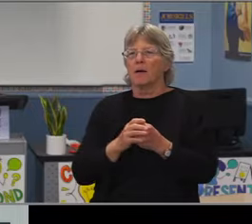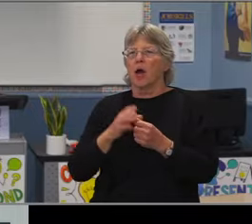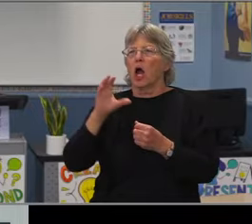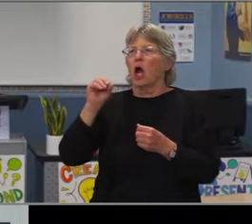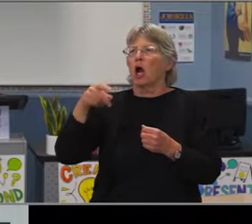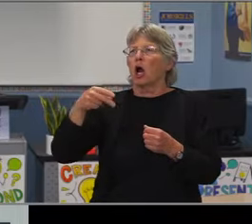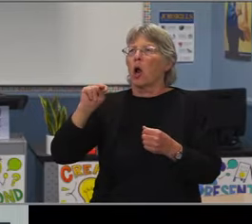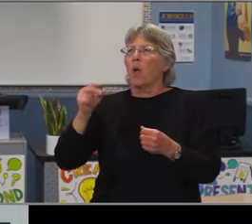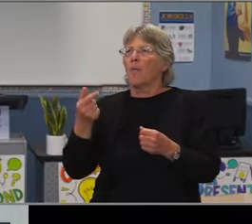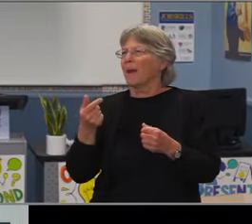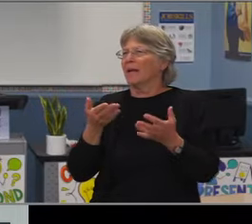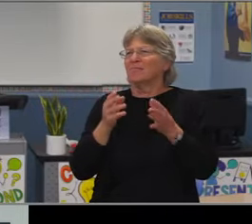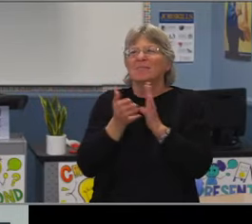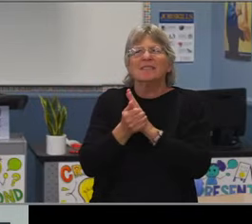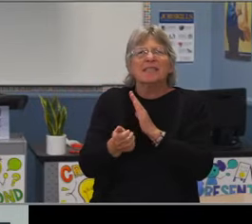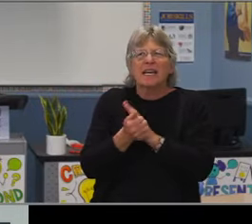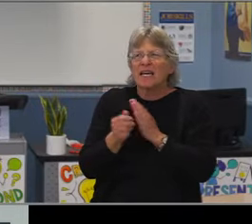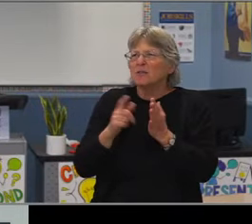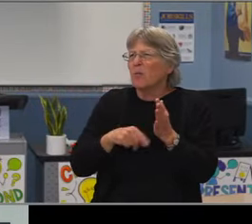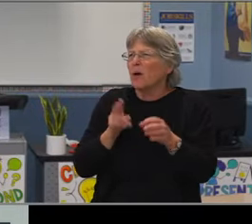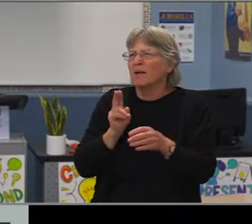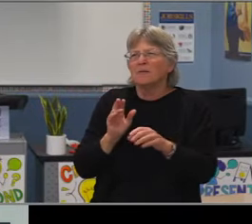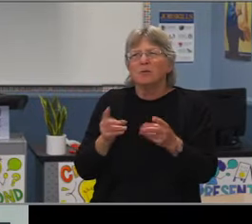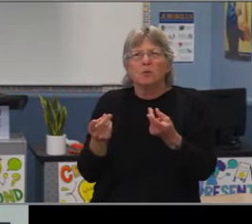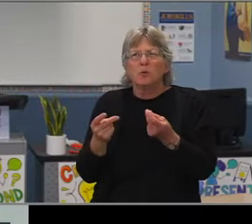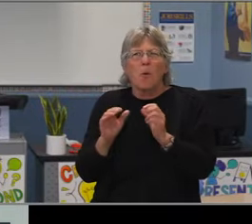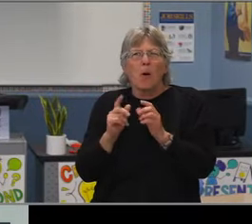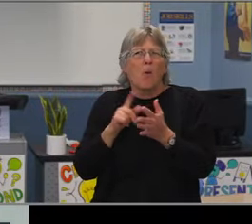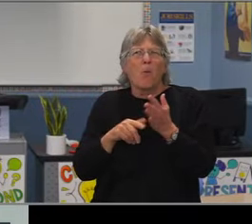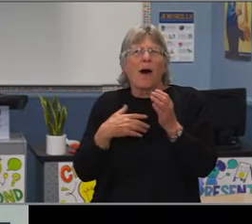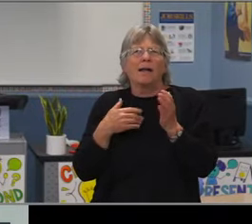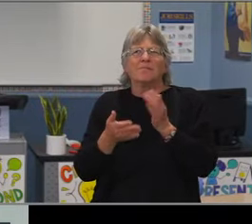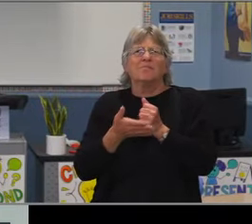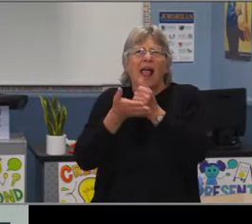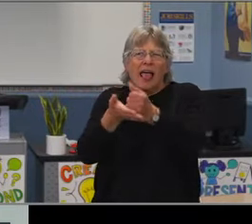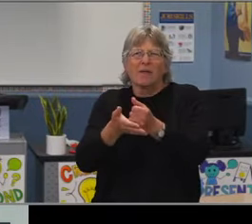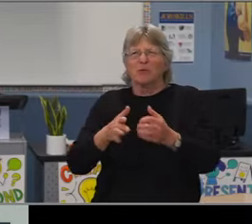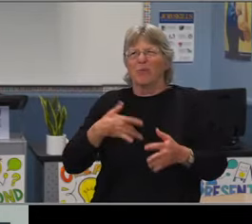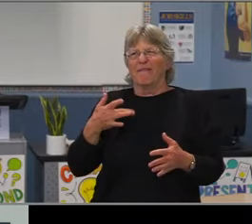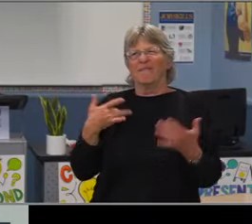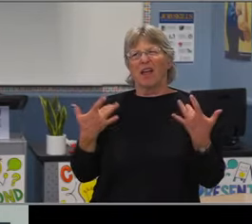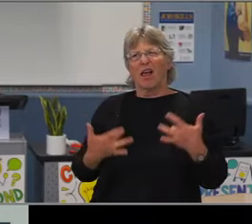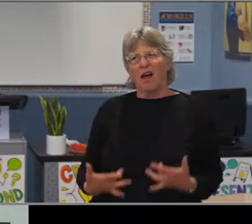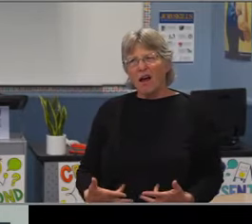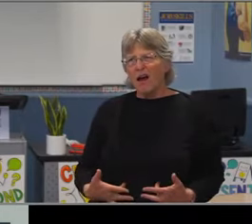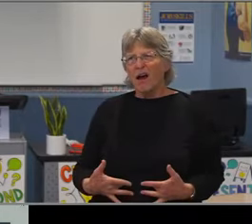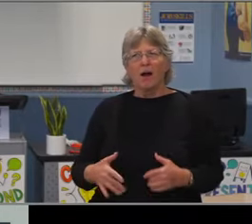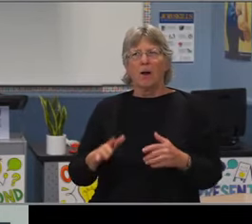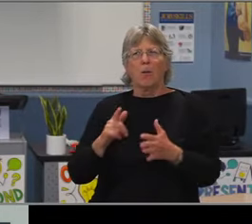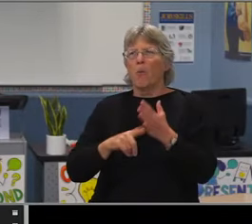by sharing that these were two presentations that were planned for the board workshop that we unfortunately had to cancel.